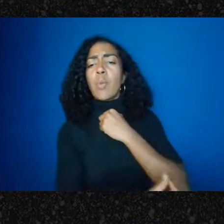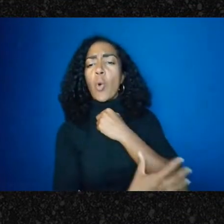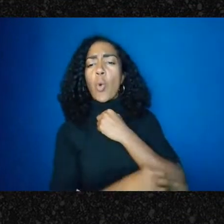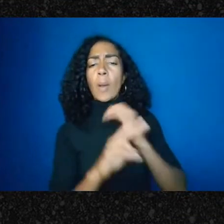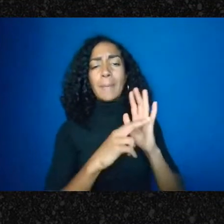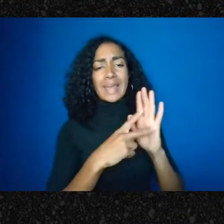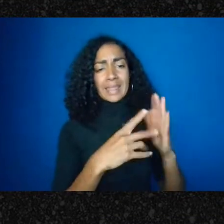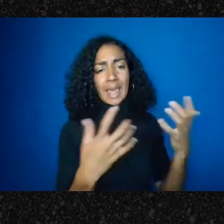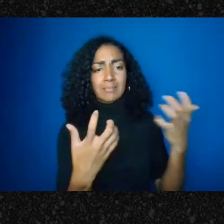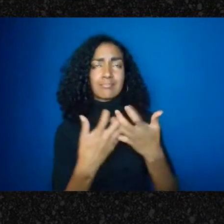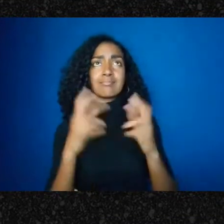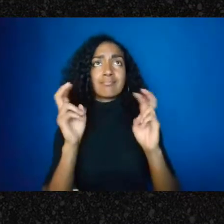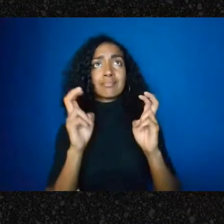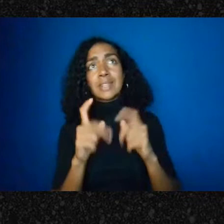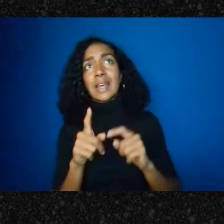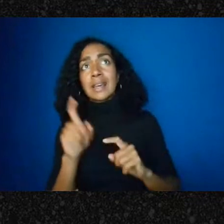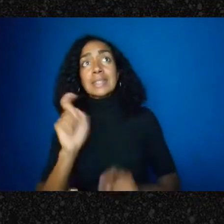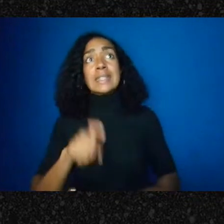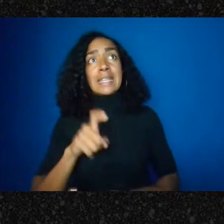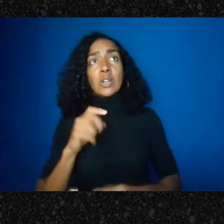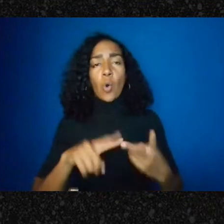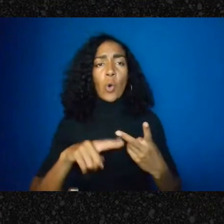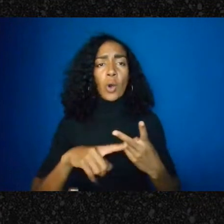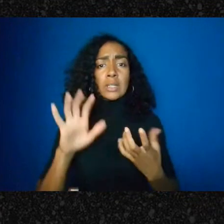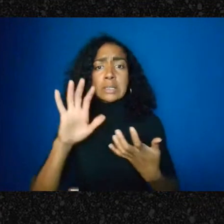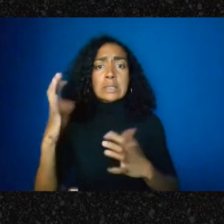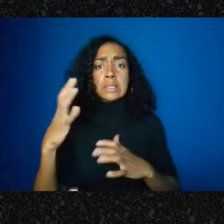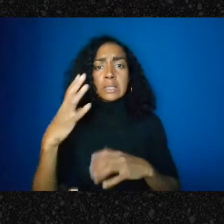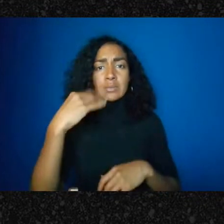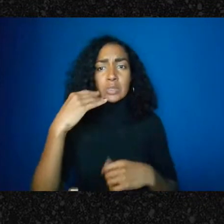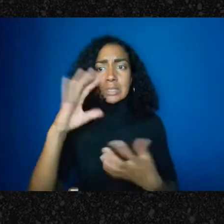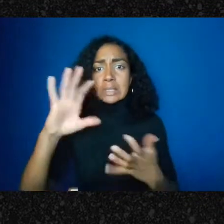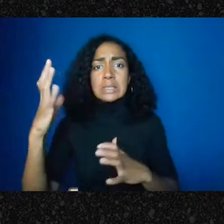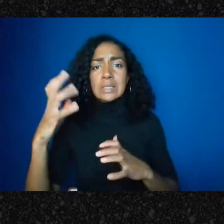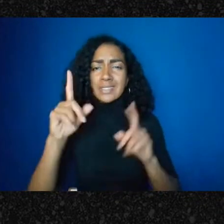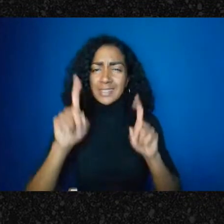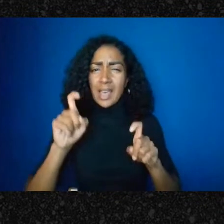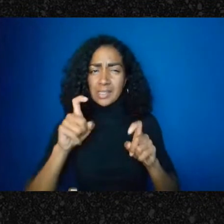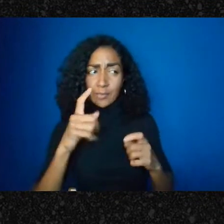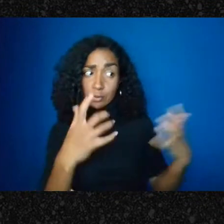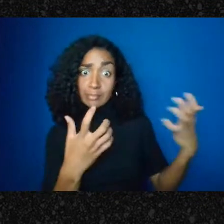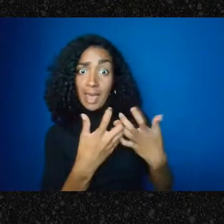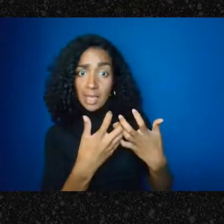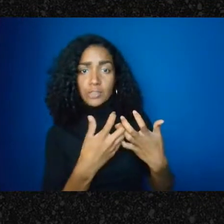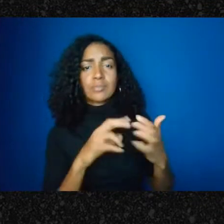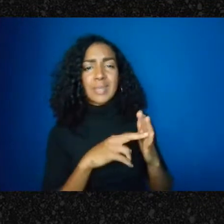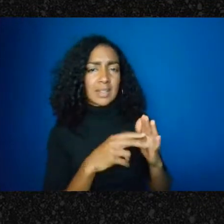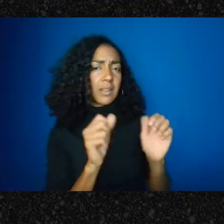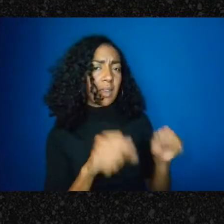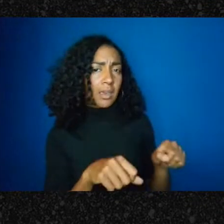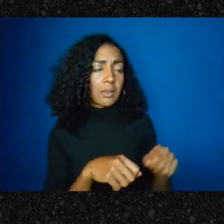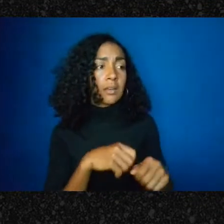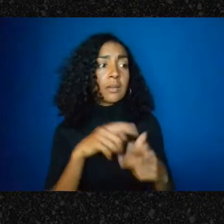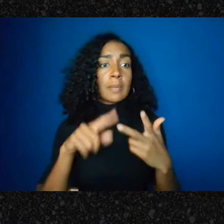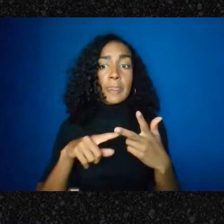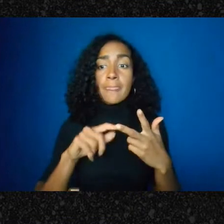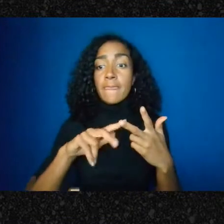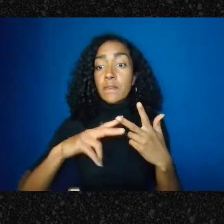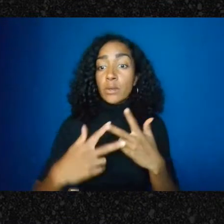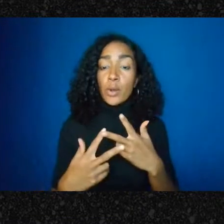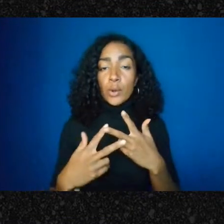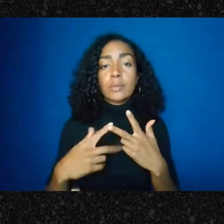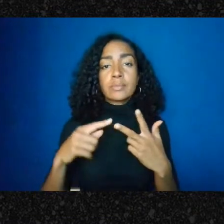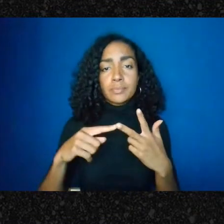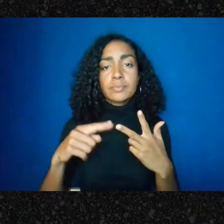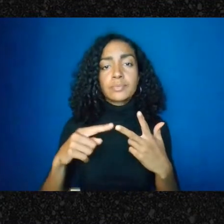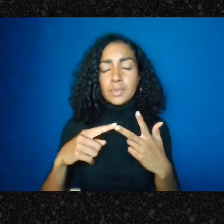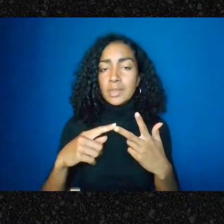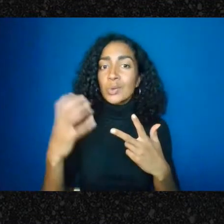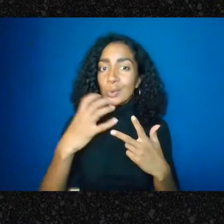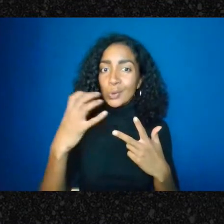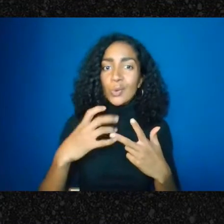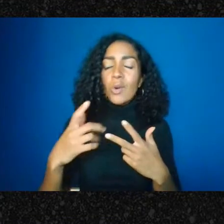test. And third there are pretty significant long-term record-keeping requirements and